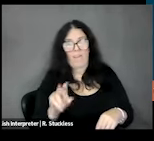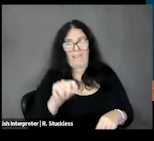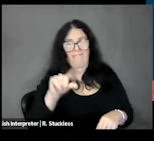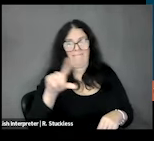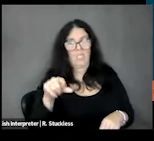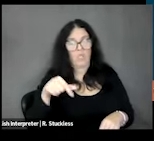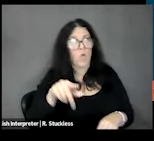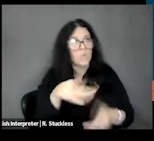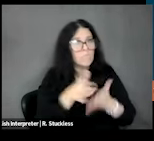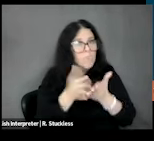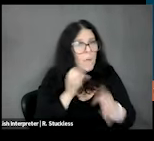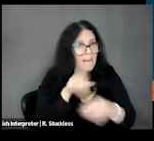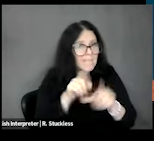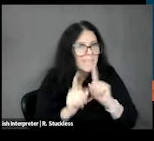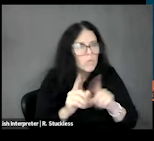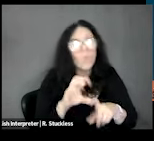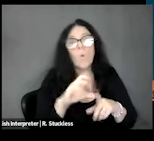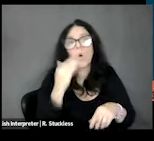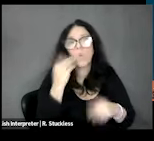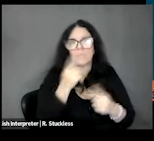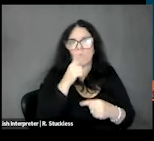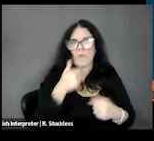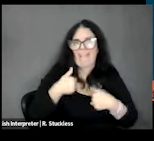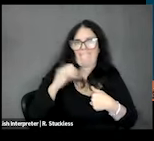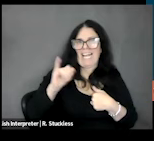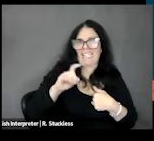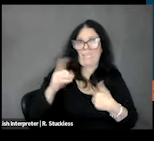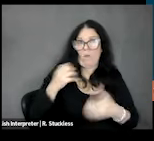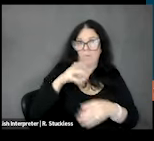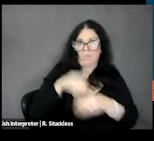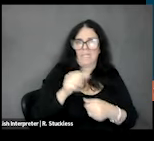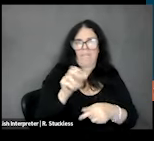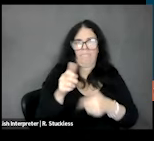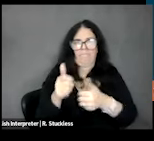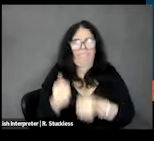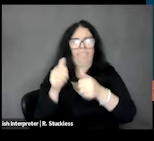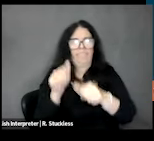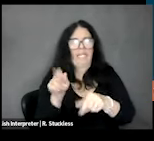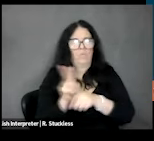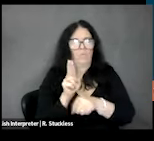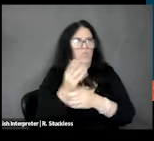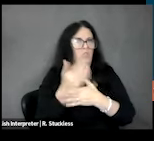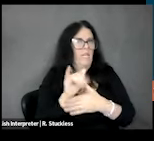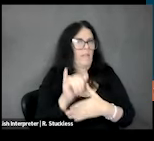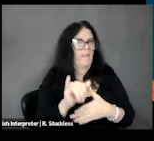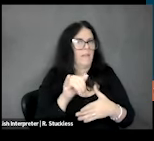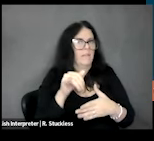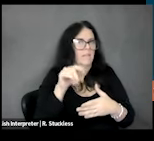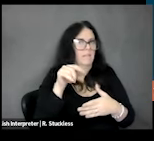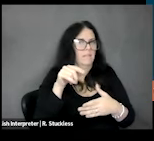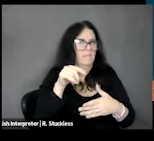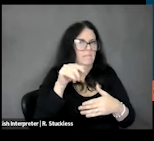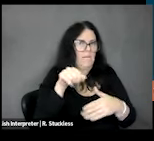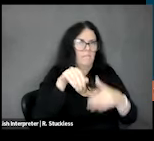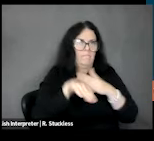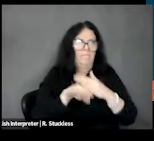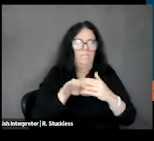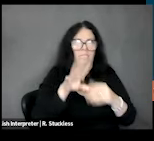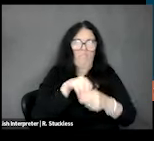interviewee or know someone who might be. Please go there and you can enroll in the study,